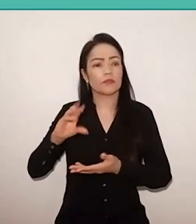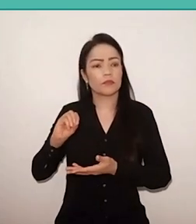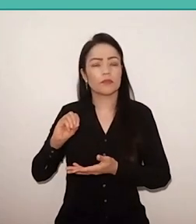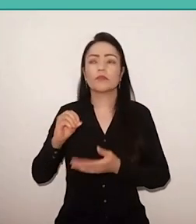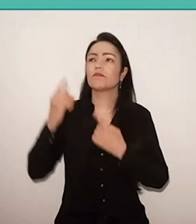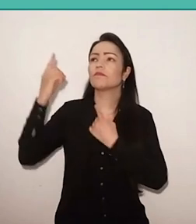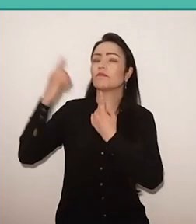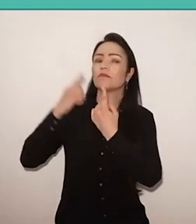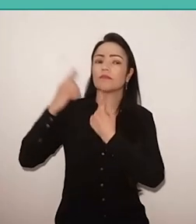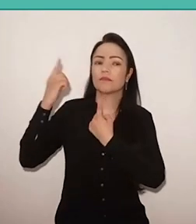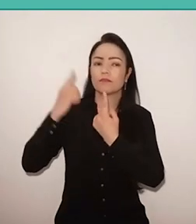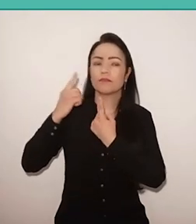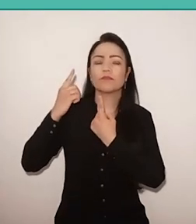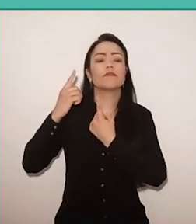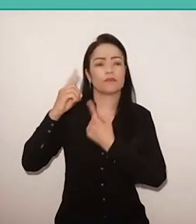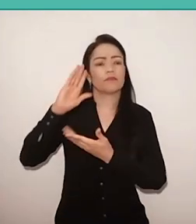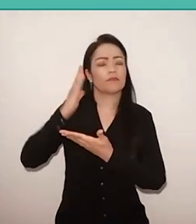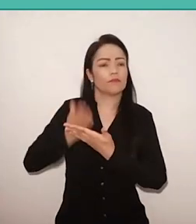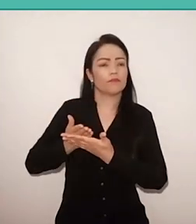where does he get his values,